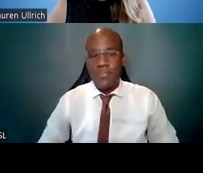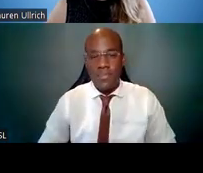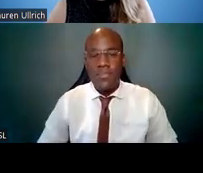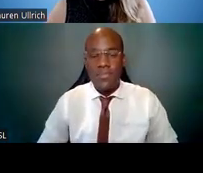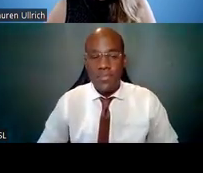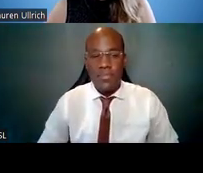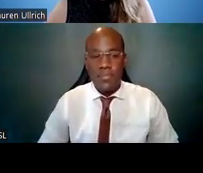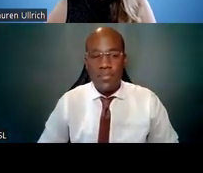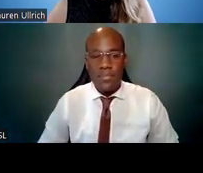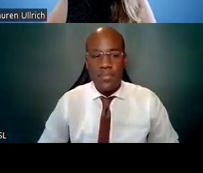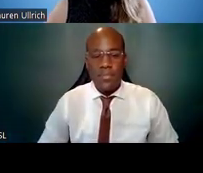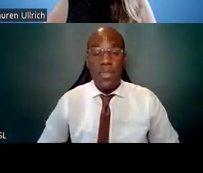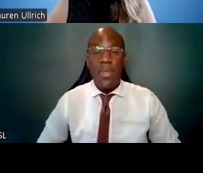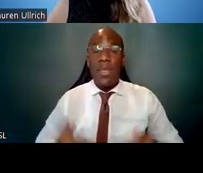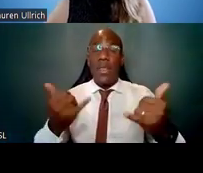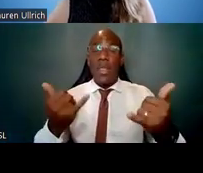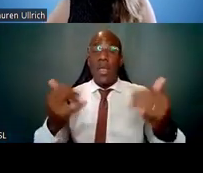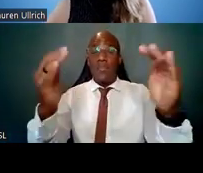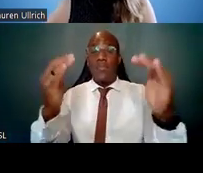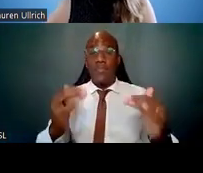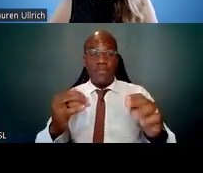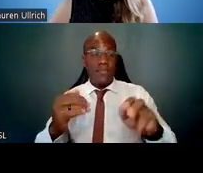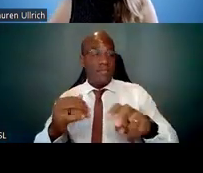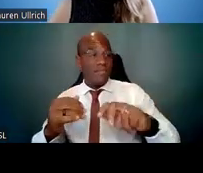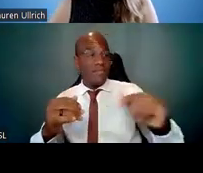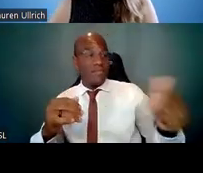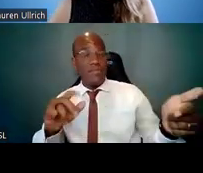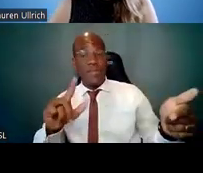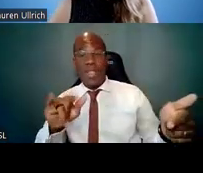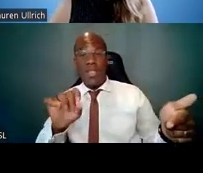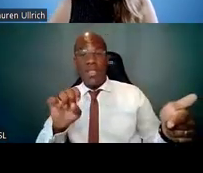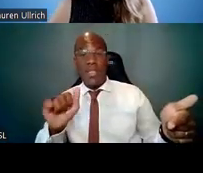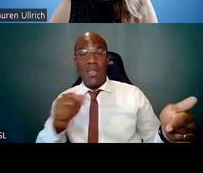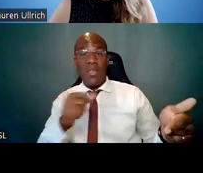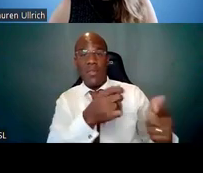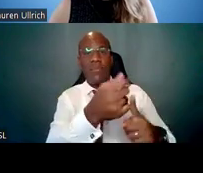Now I'm going to turn it over to Lisa to tell you about a few resources that are available.